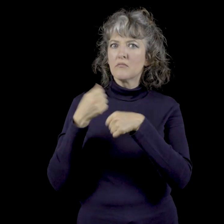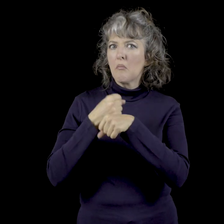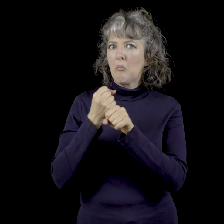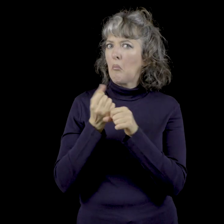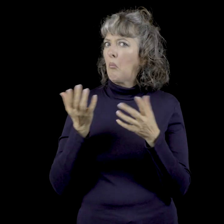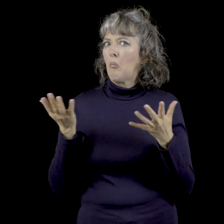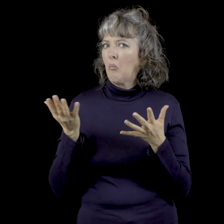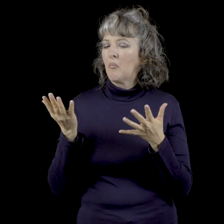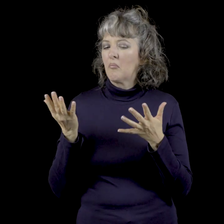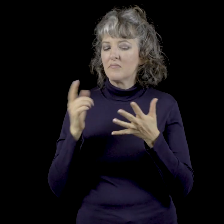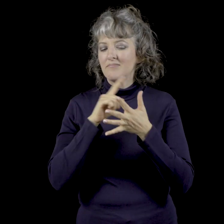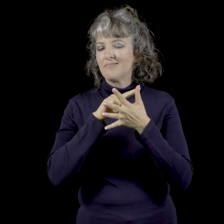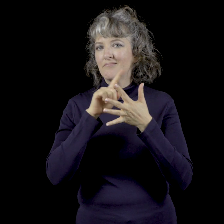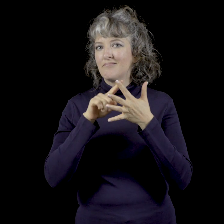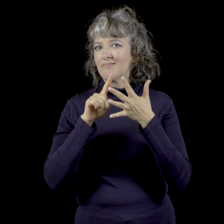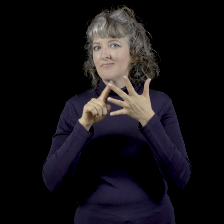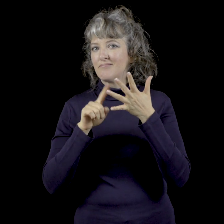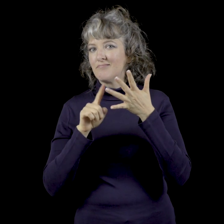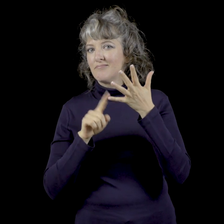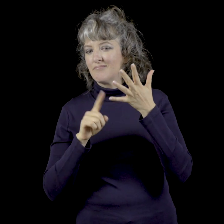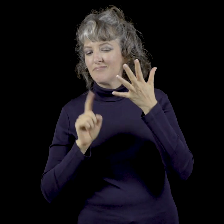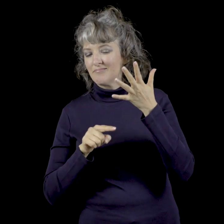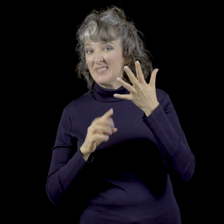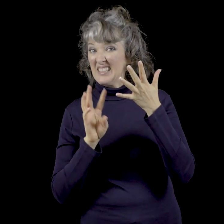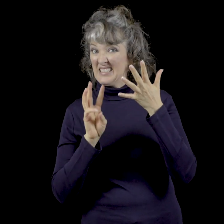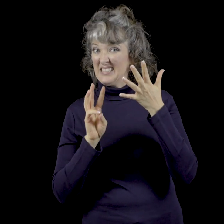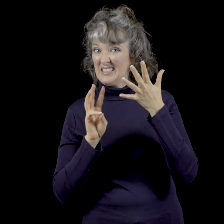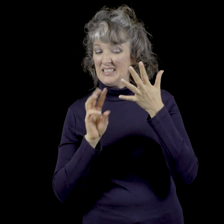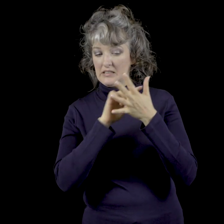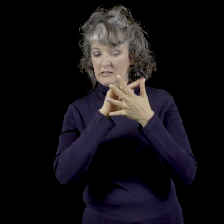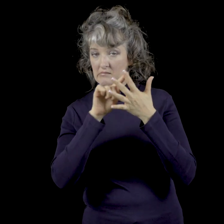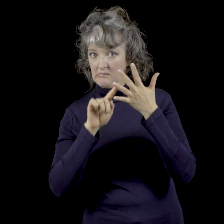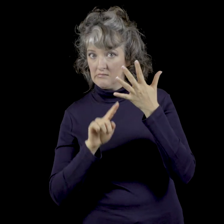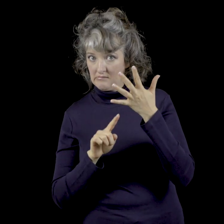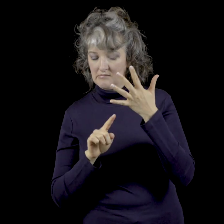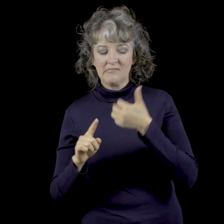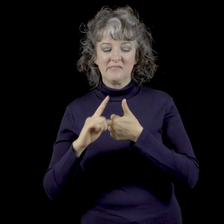How were these denture crafted? With six items.